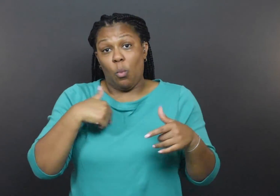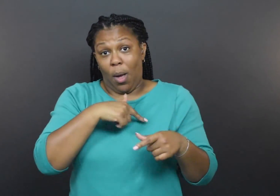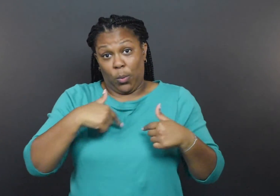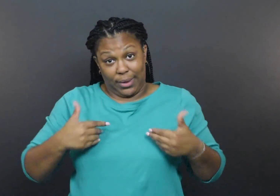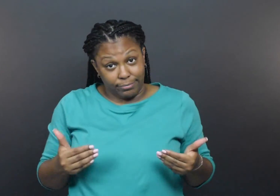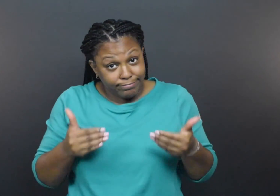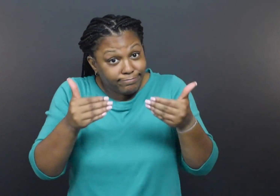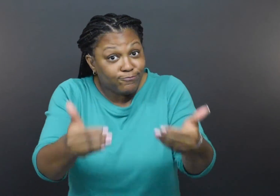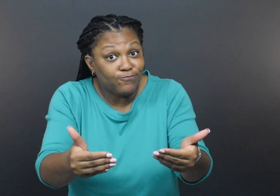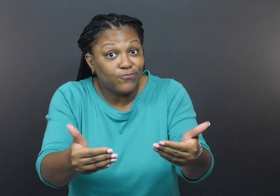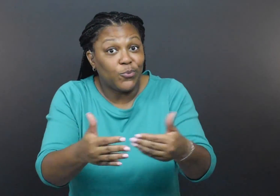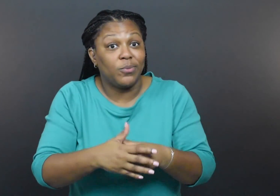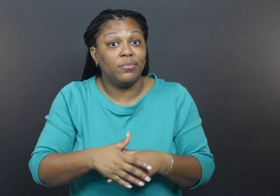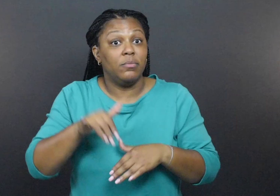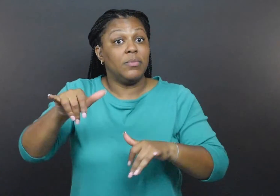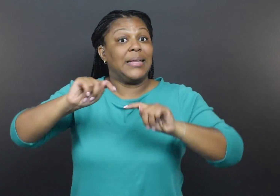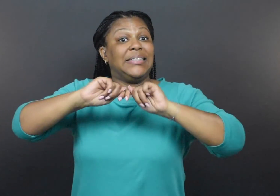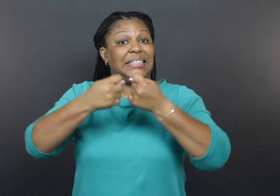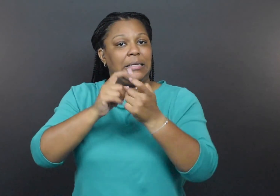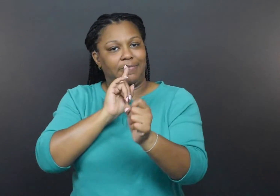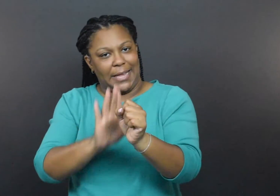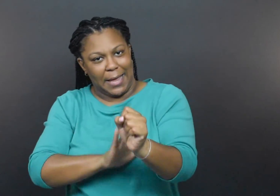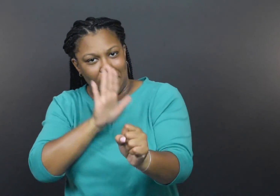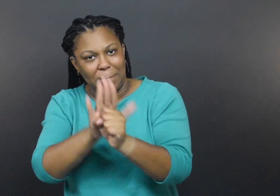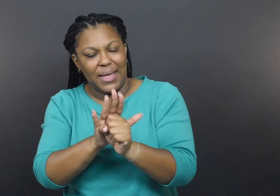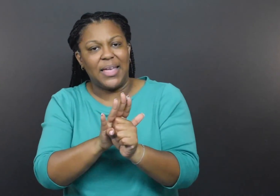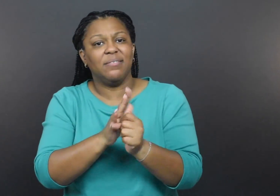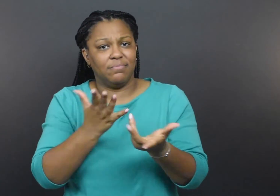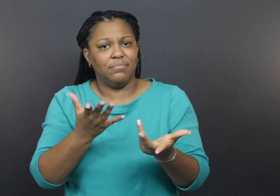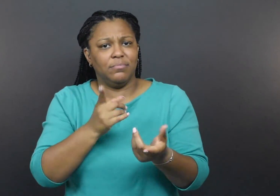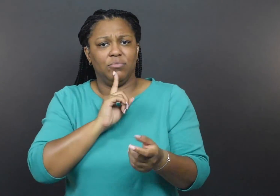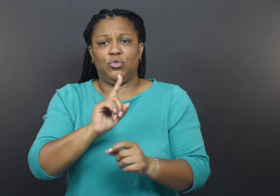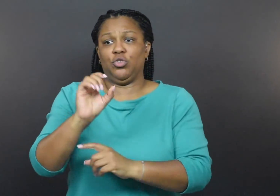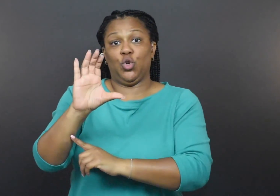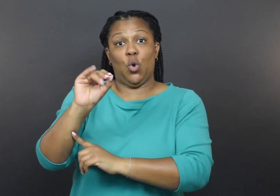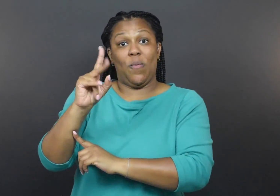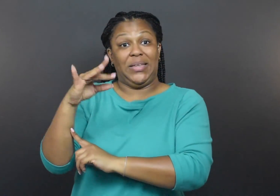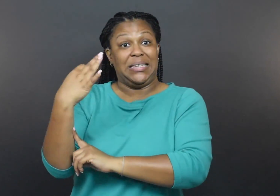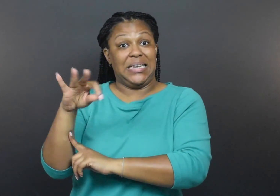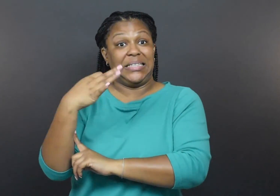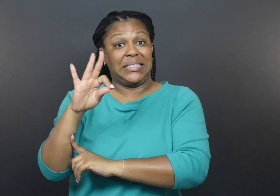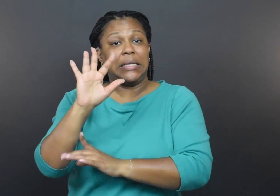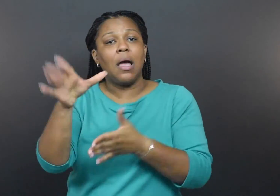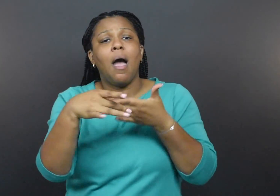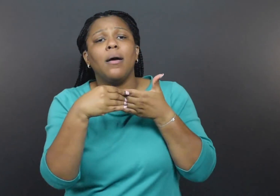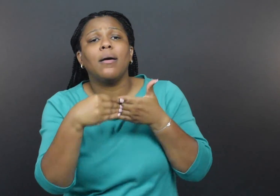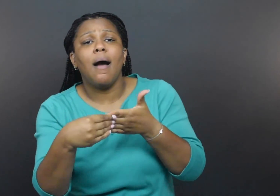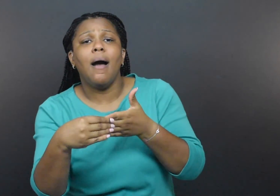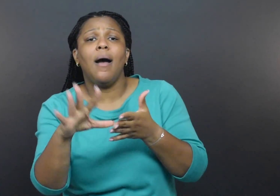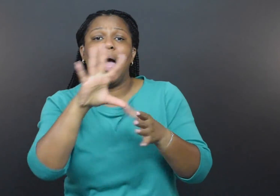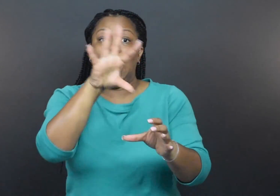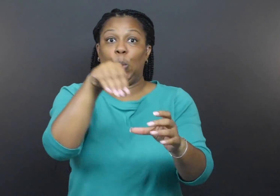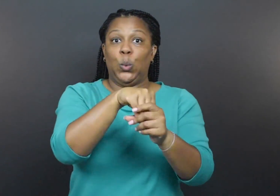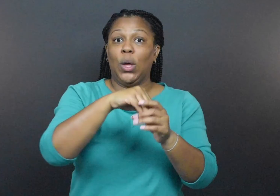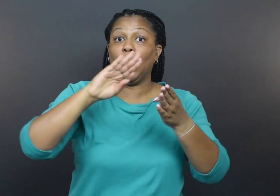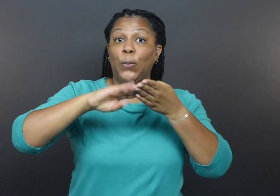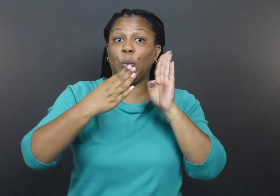Going forward, the team is committed to ensuring that COVID-19 guidance includes community voices